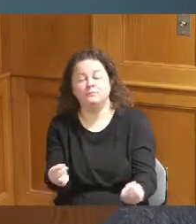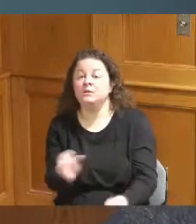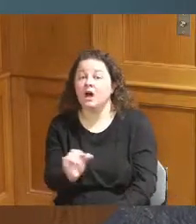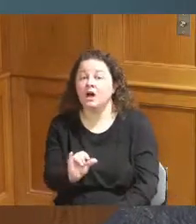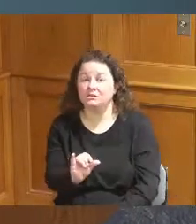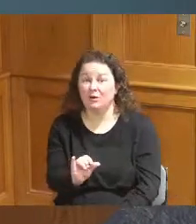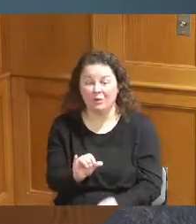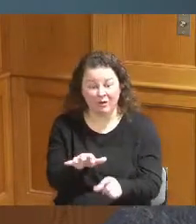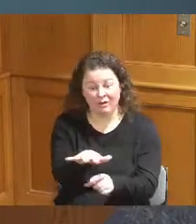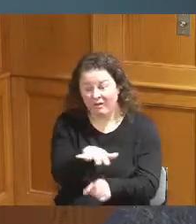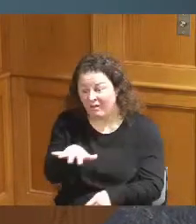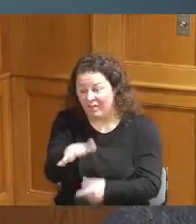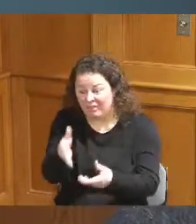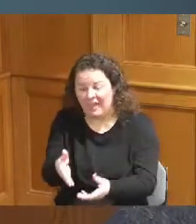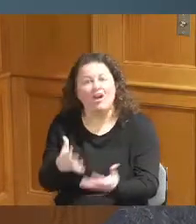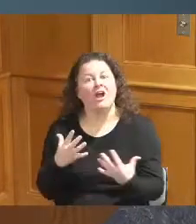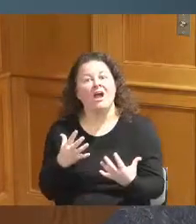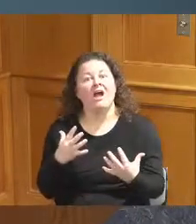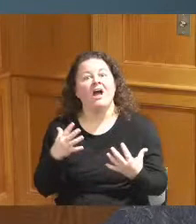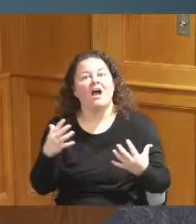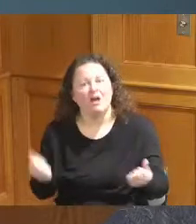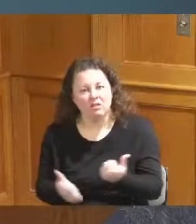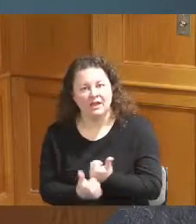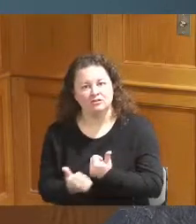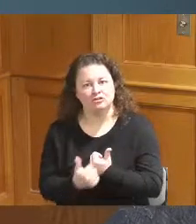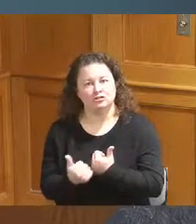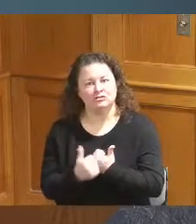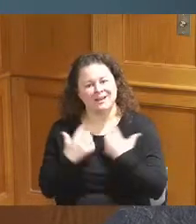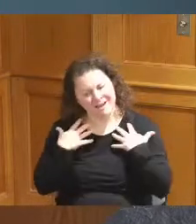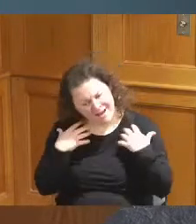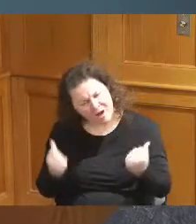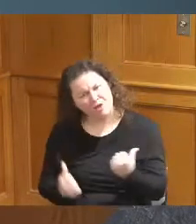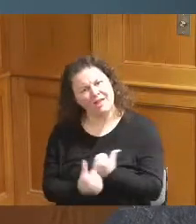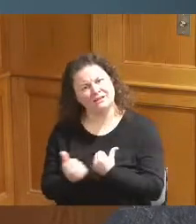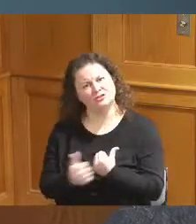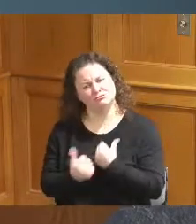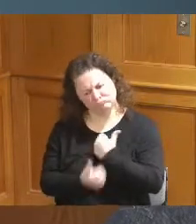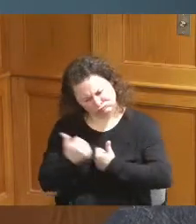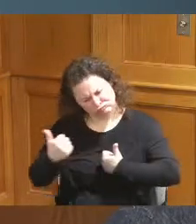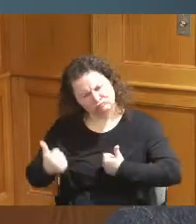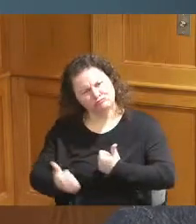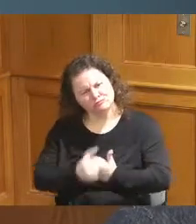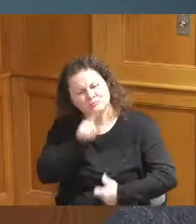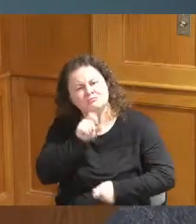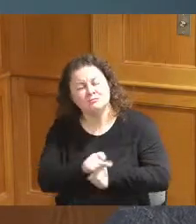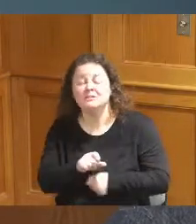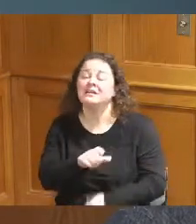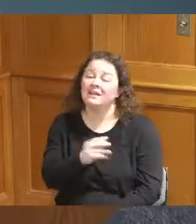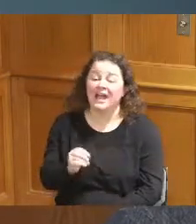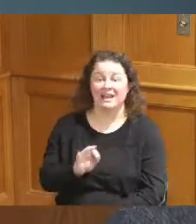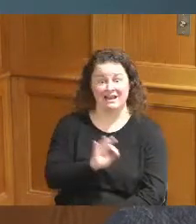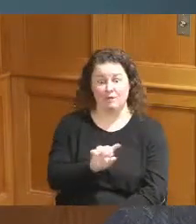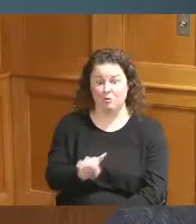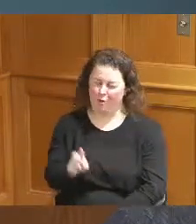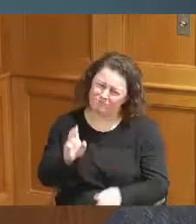just oh they just want to move this is a health hazard and it is a 9-1-1 so as an Administrator